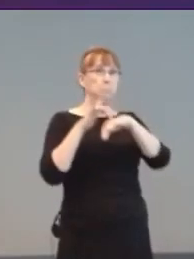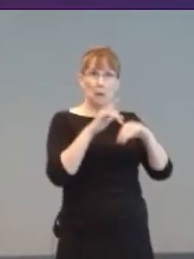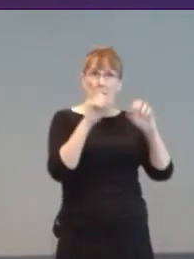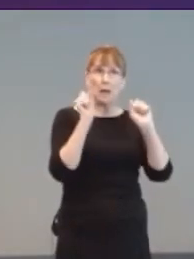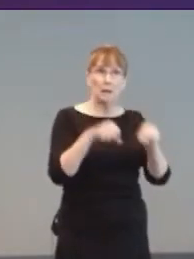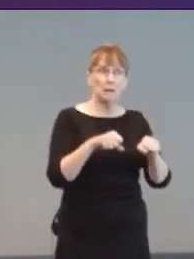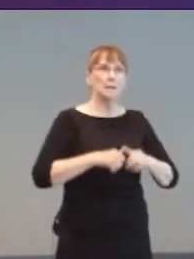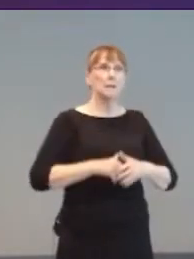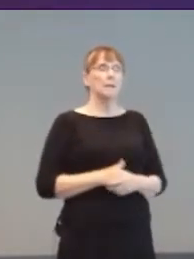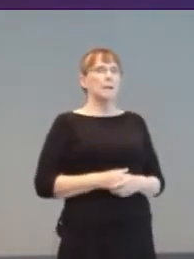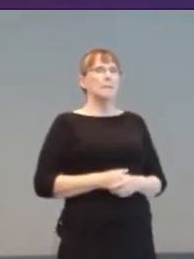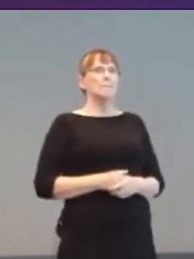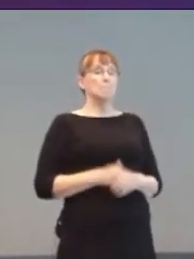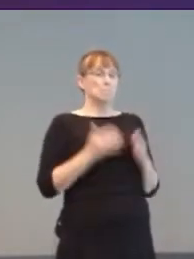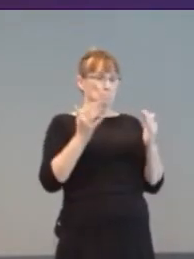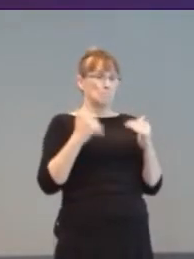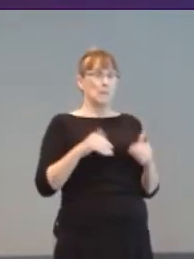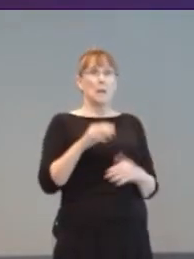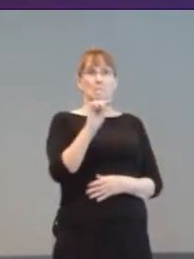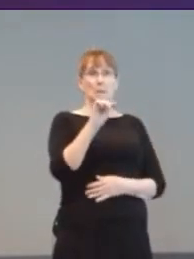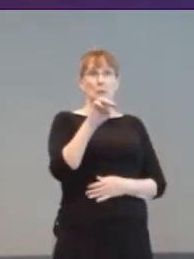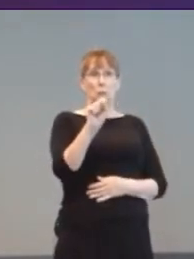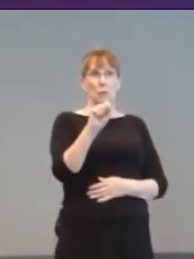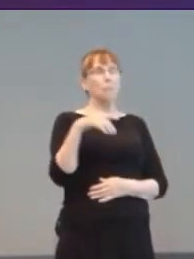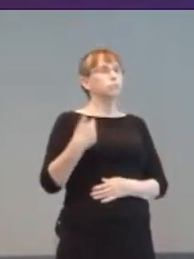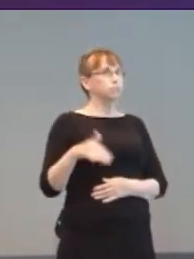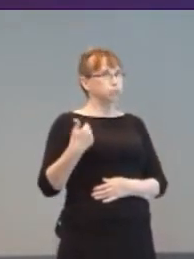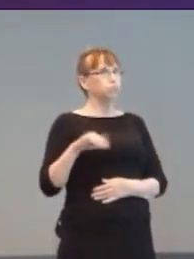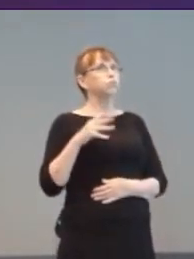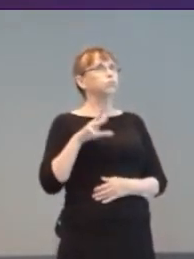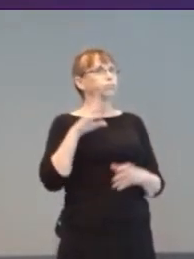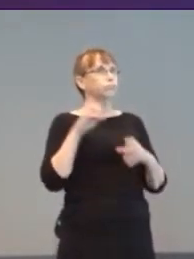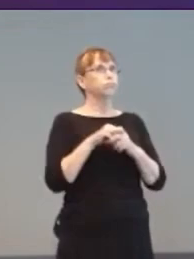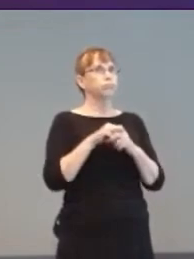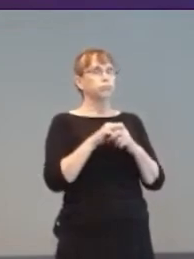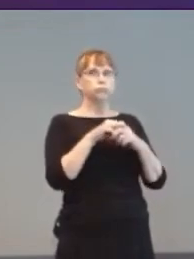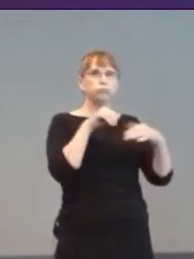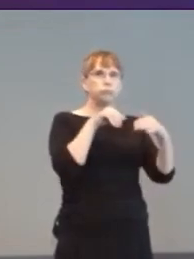Microsoft have done much to boost knowledge of game accessibility. They started an Inclusive